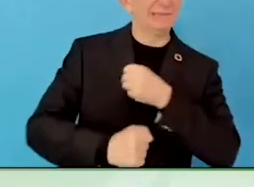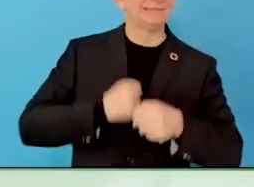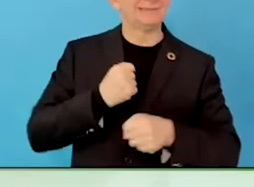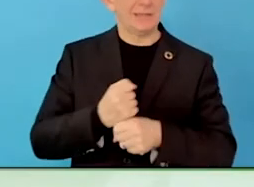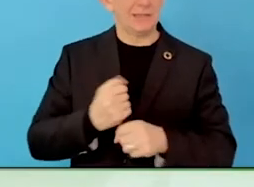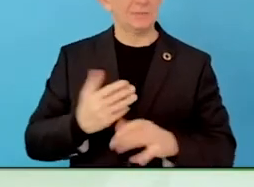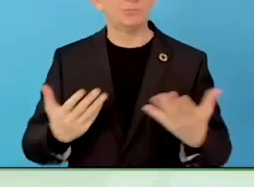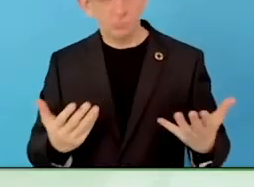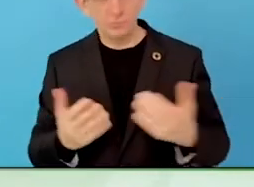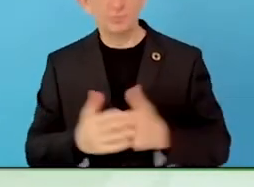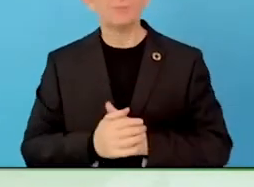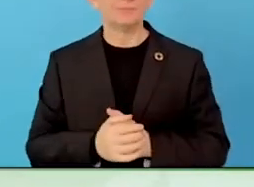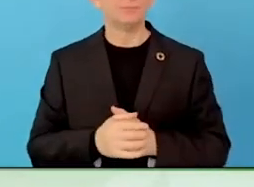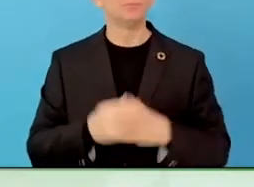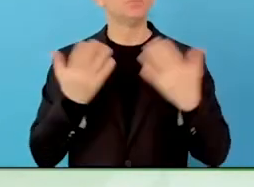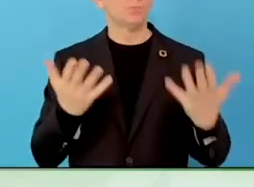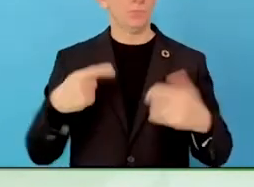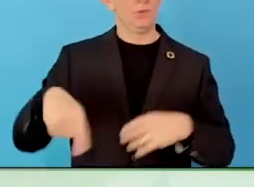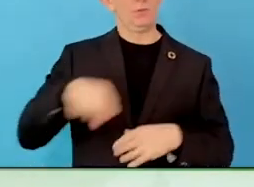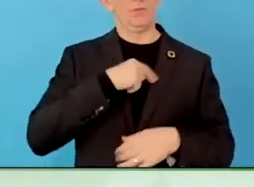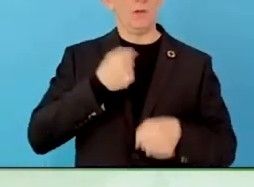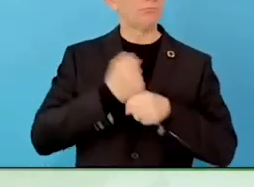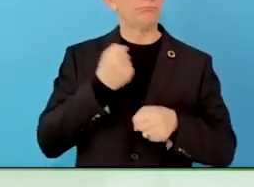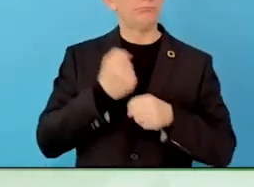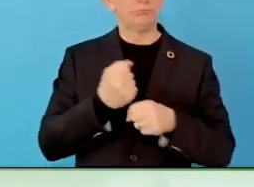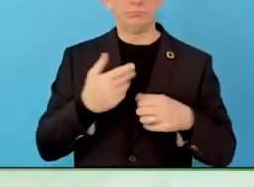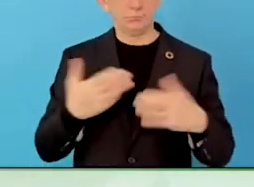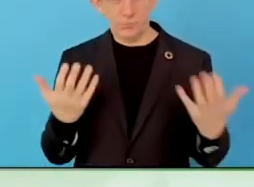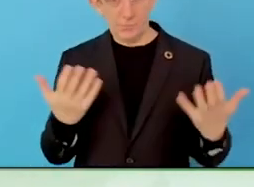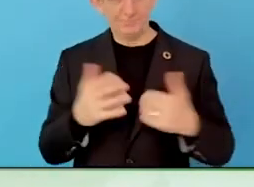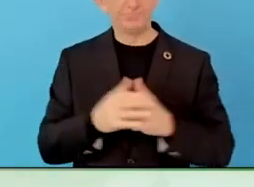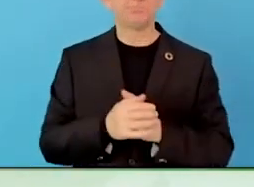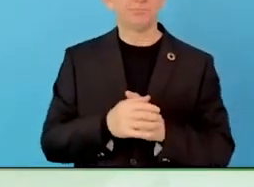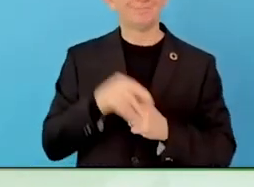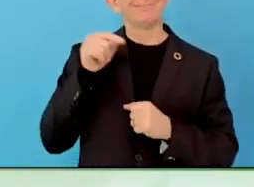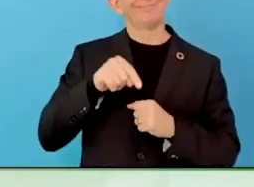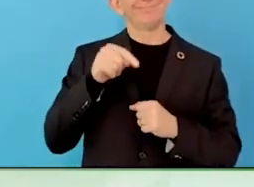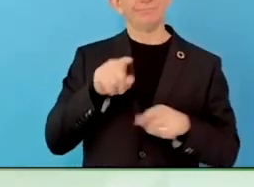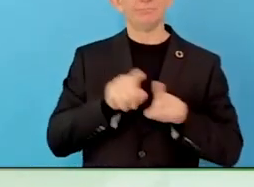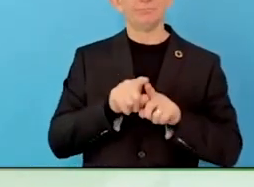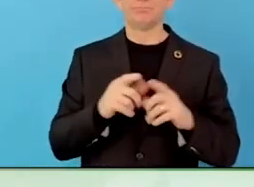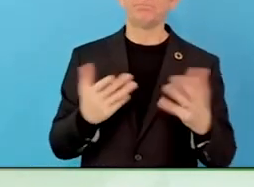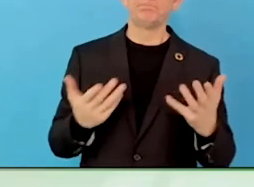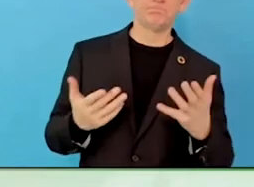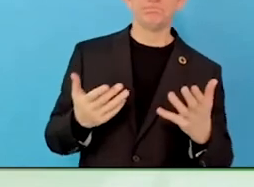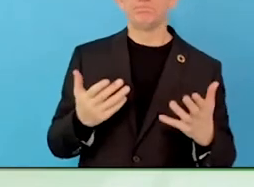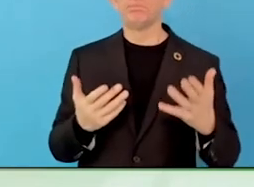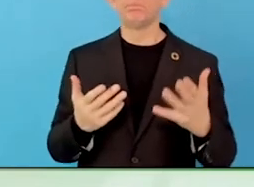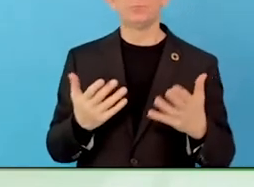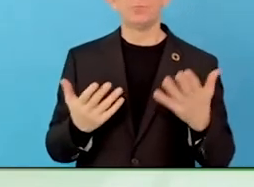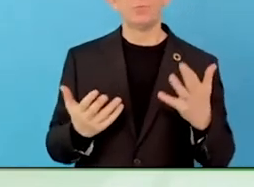Austria, Germany and Switzerland, we implemented additional services for the companies.